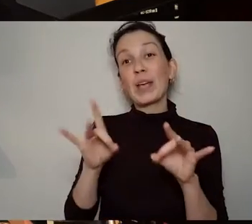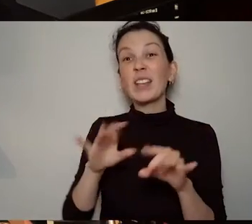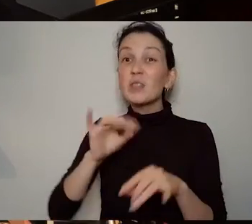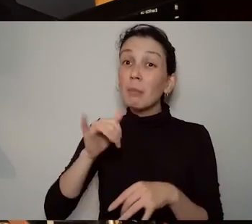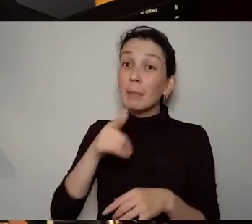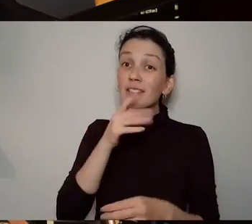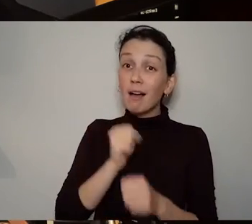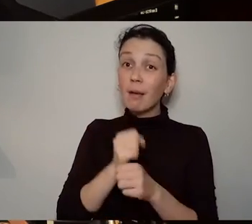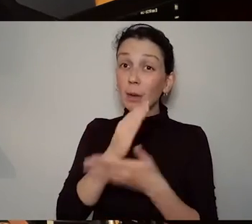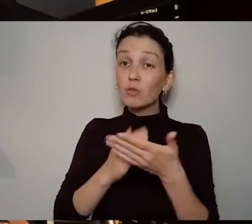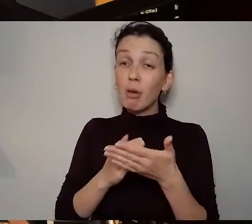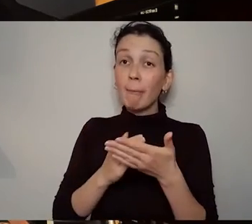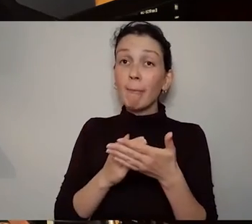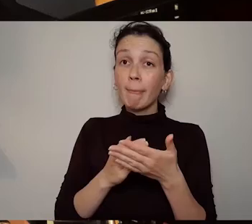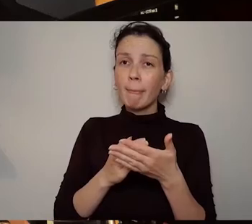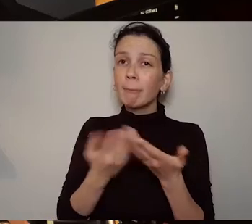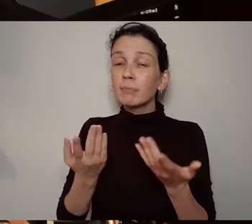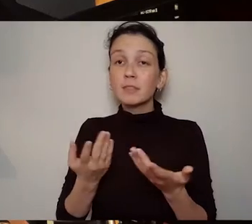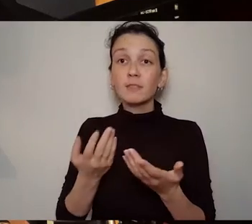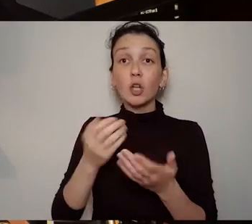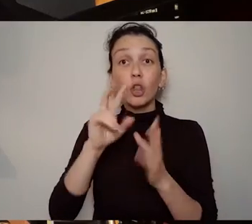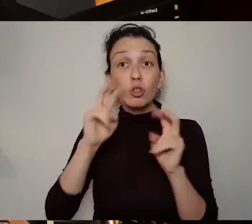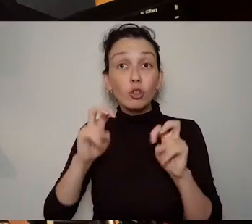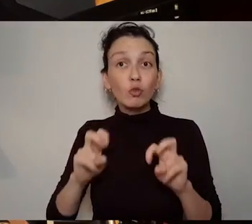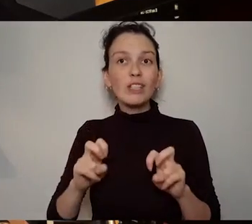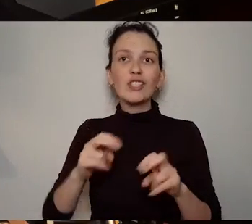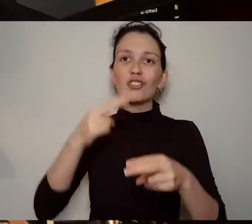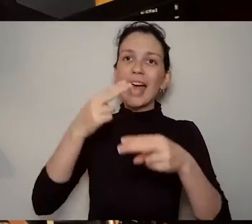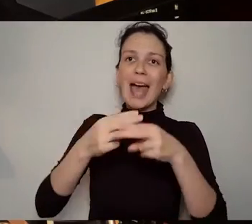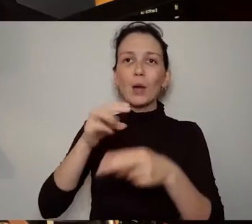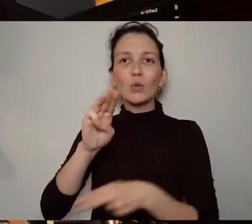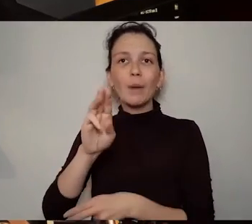you've mentioned there that you're you're there to document and you you use a medium which is called